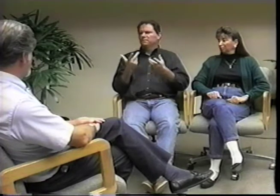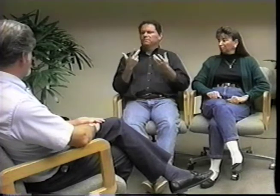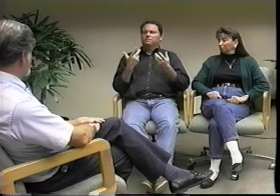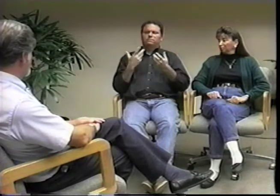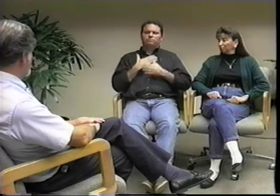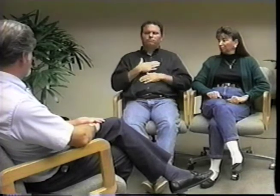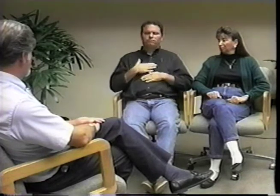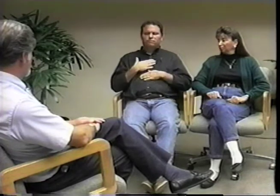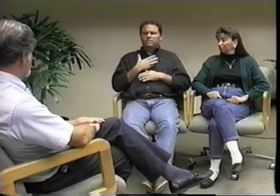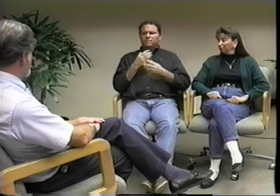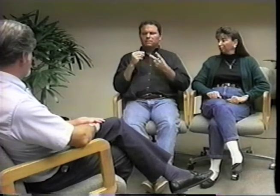and with Thompson Hall events.